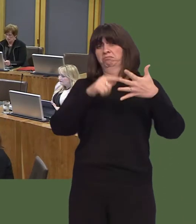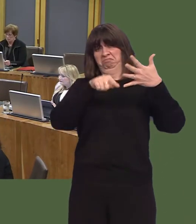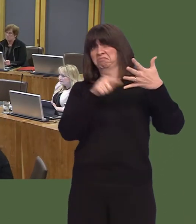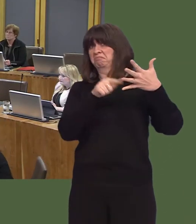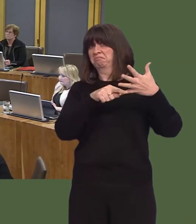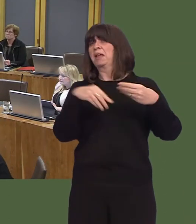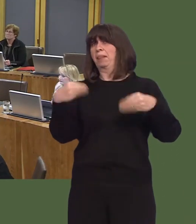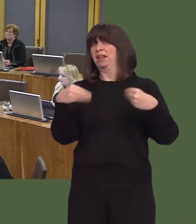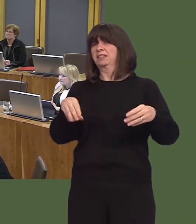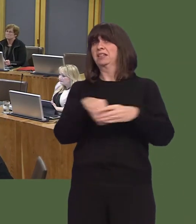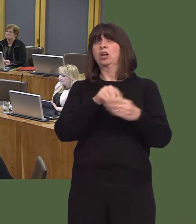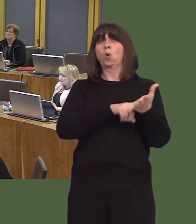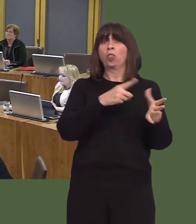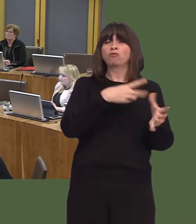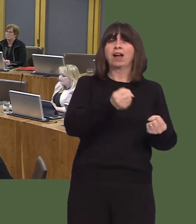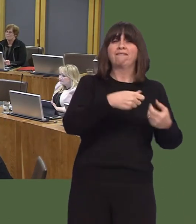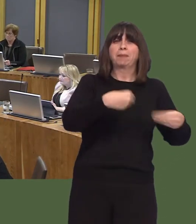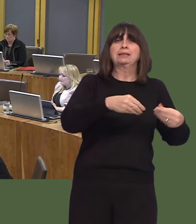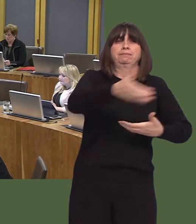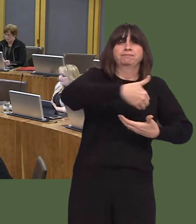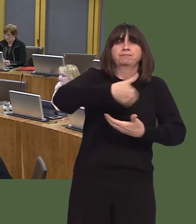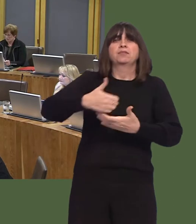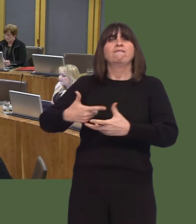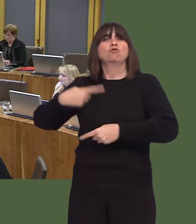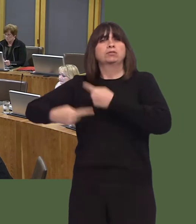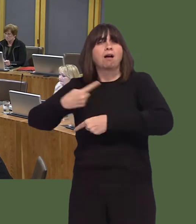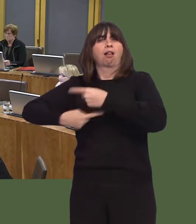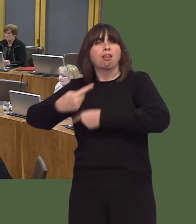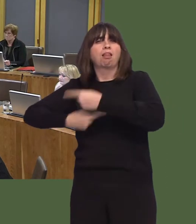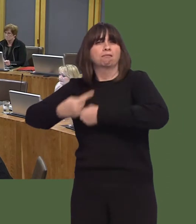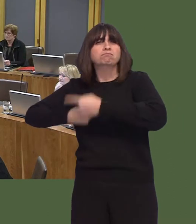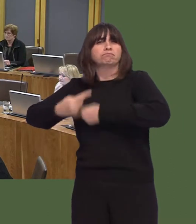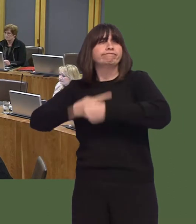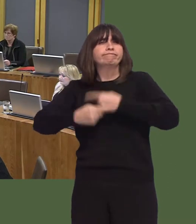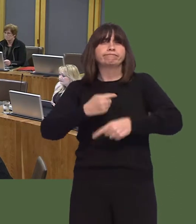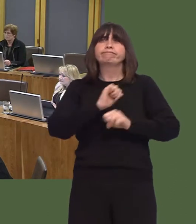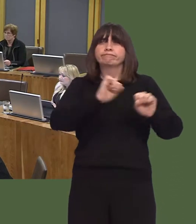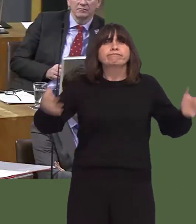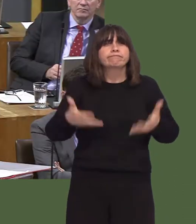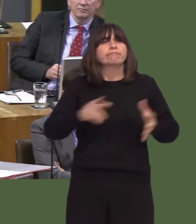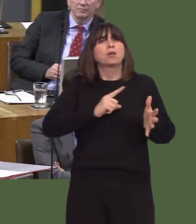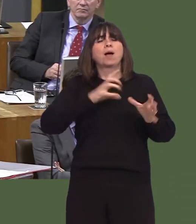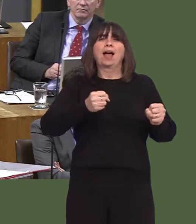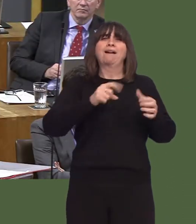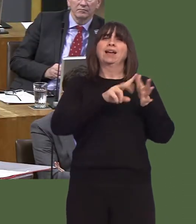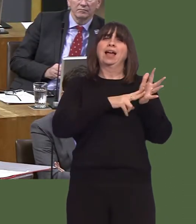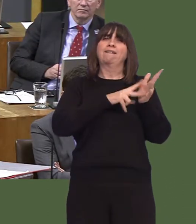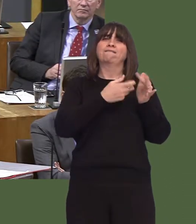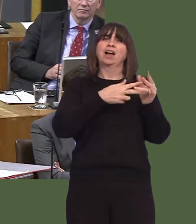All local authorities collect plastic for recycling, and businesses will be further encouraged to do so under the Environment (Wales) Act 2016 provisions, and in addition